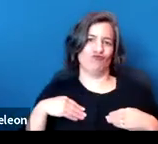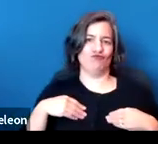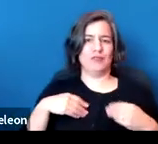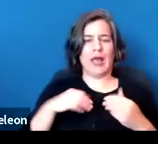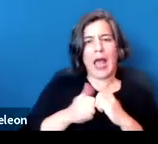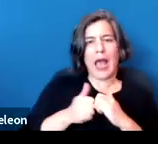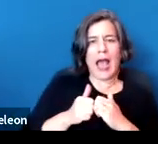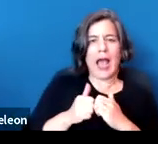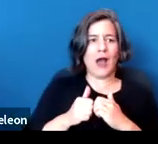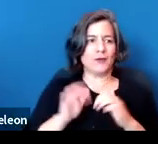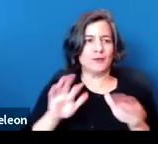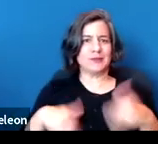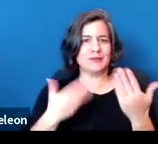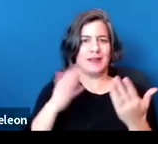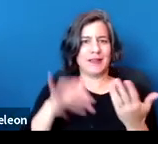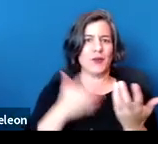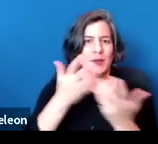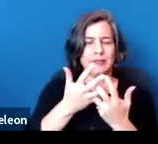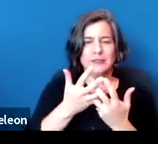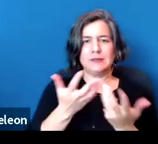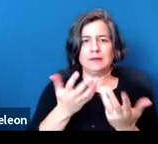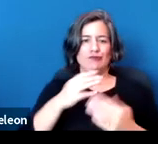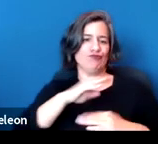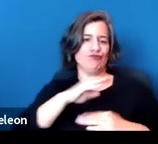of how the accommodation will meet everyone's needs.